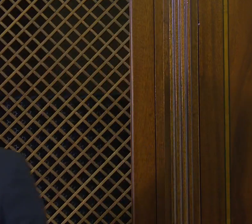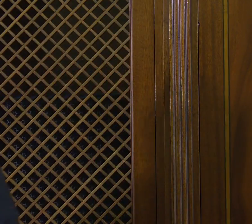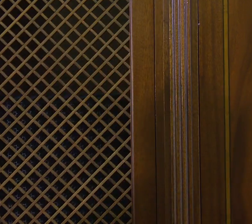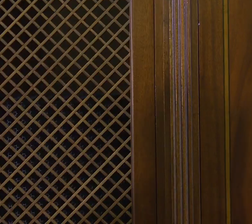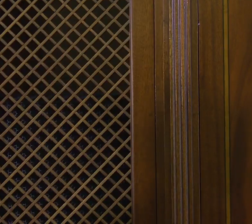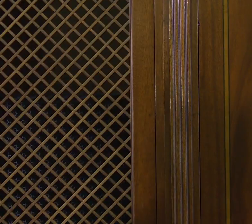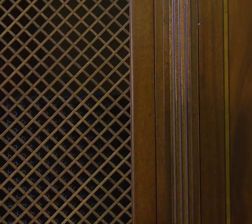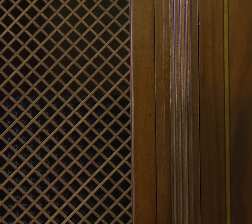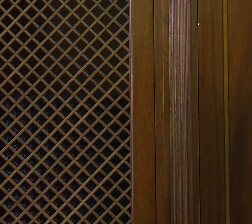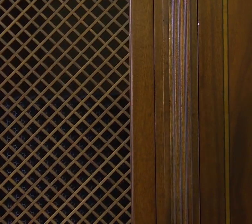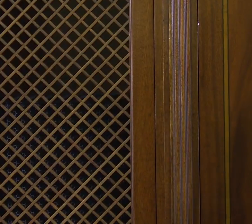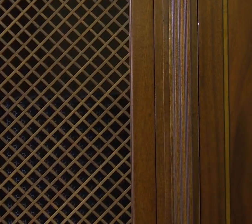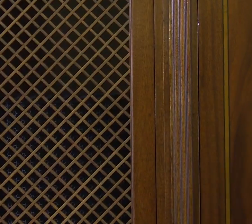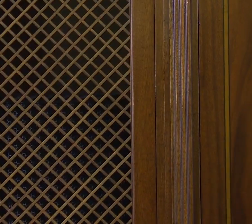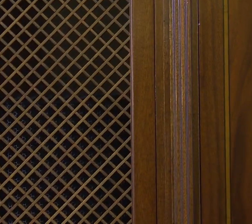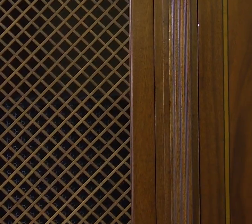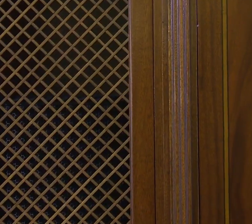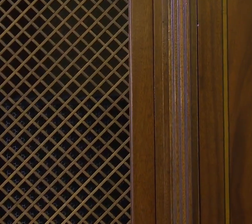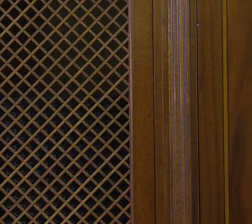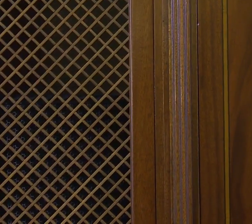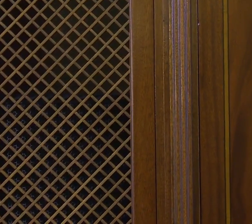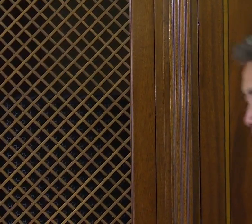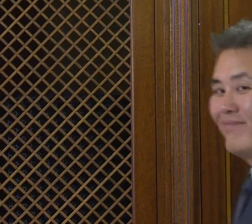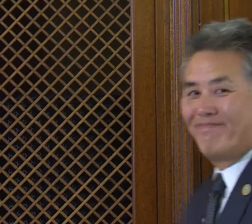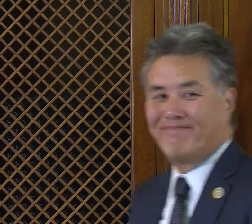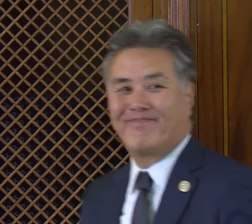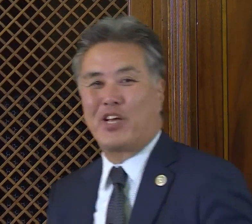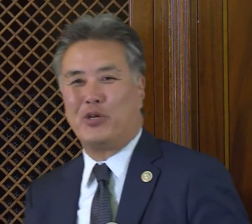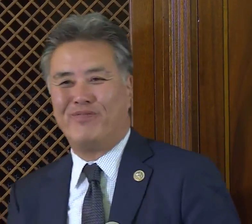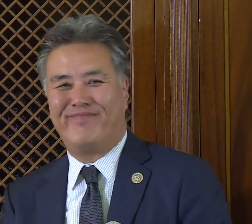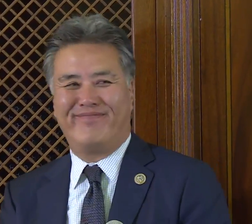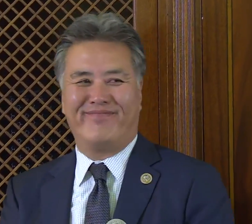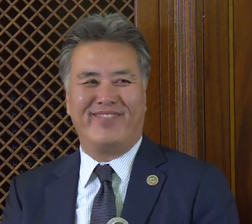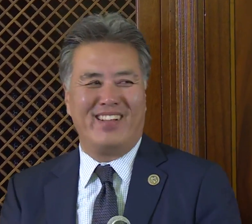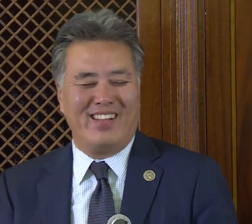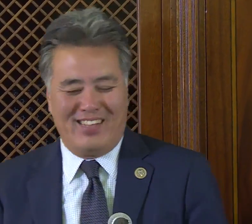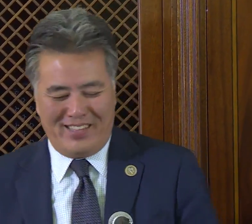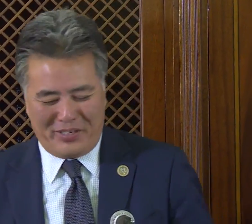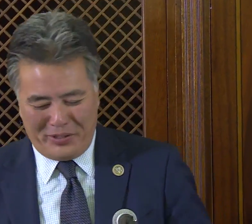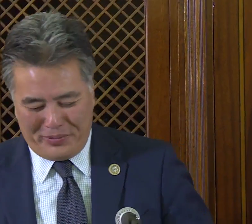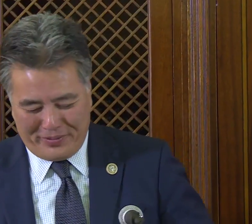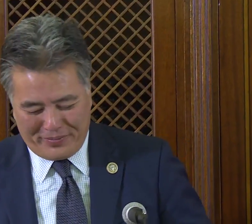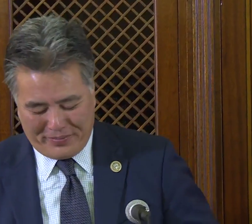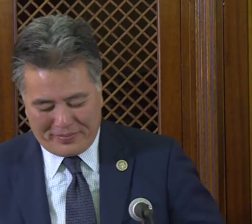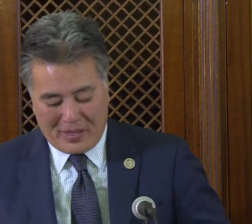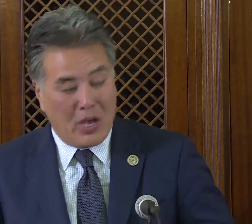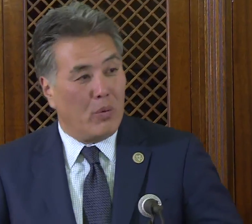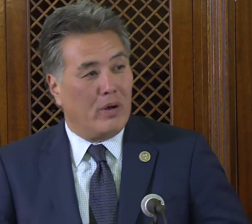Takano: Thank you. Thank you.